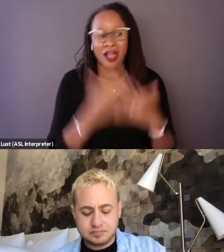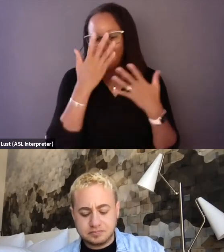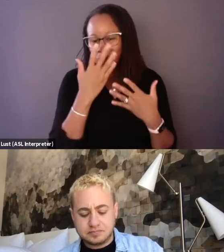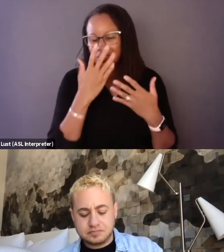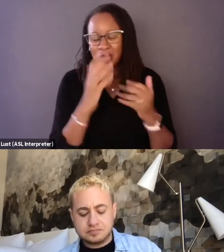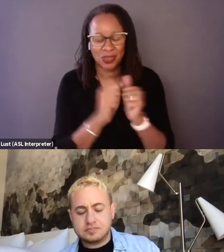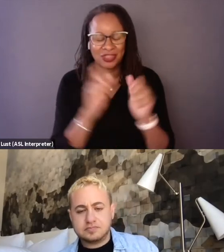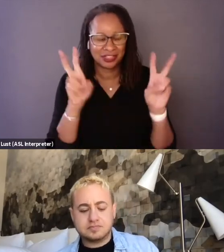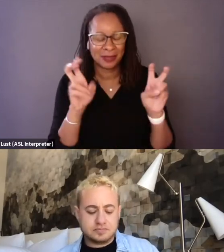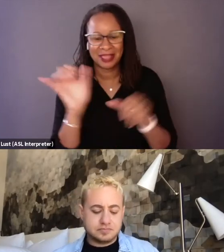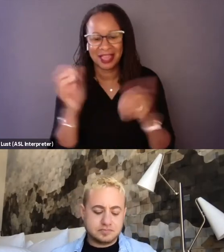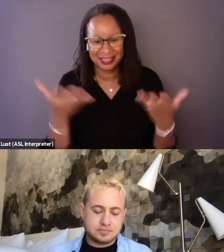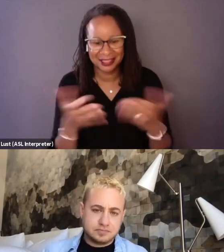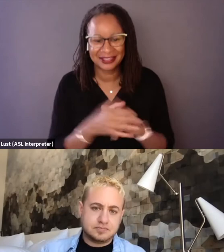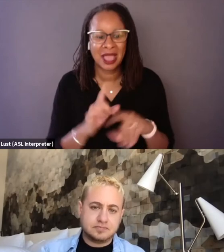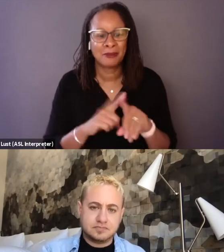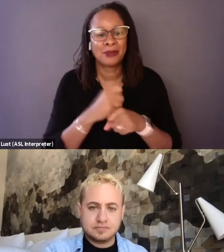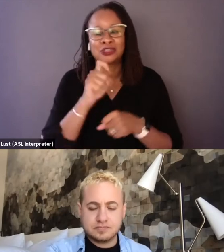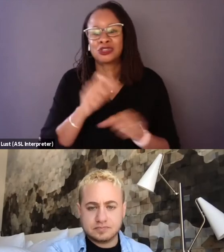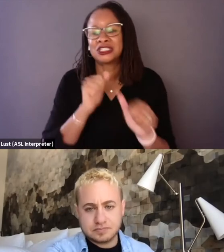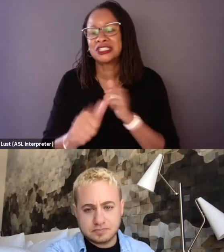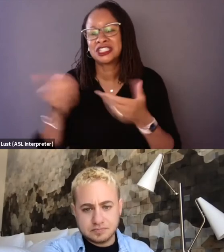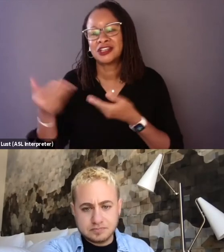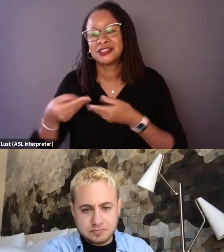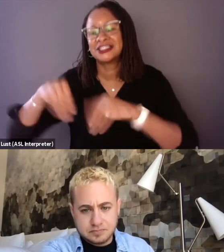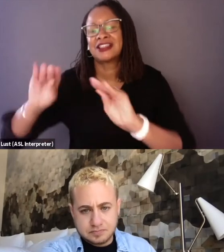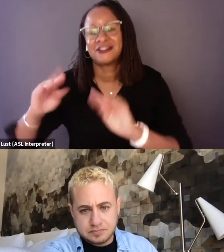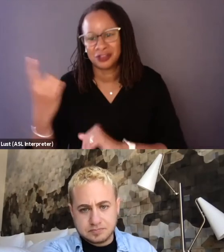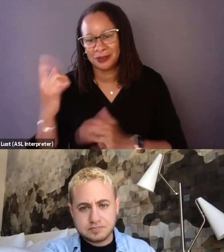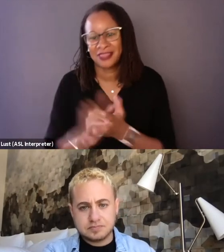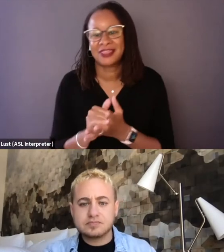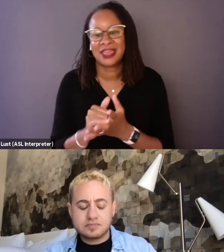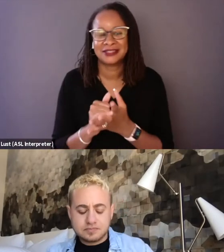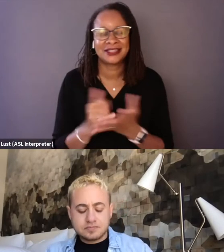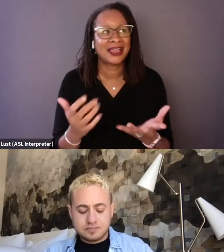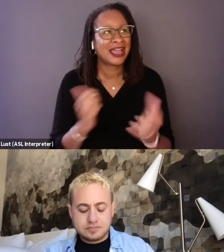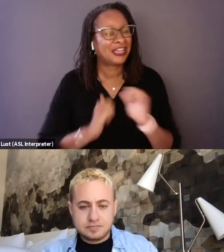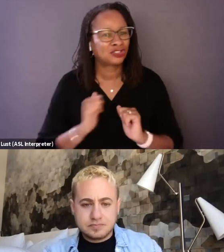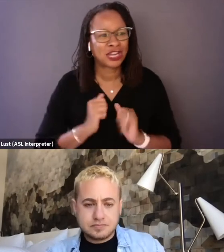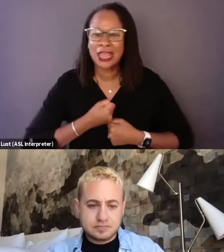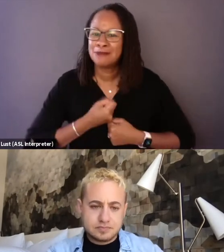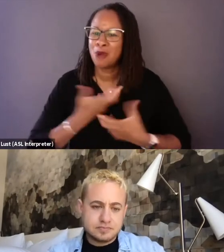but also making sure to still deliver something that is entertaining emotionally,